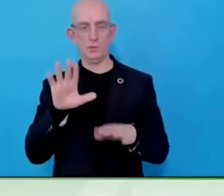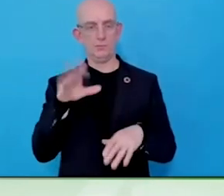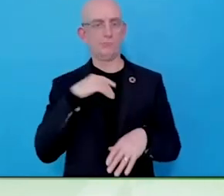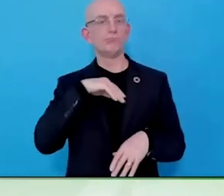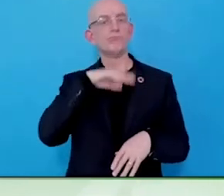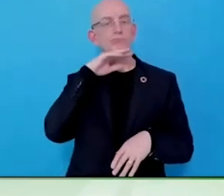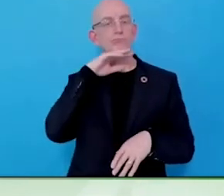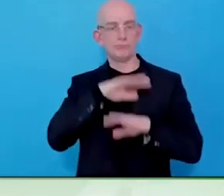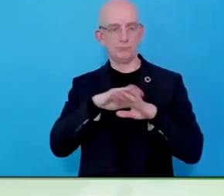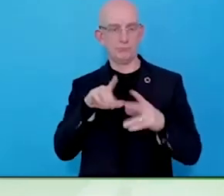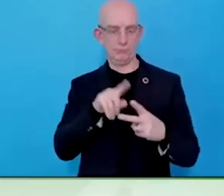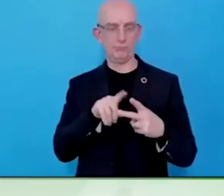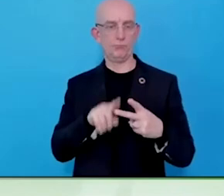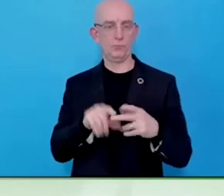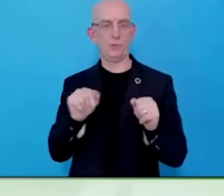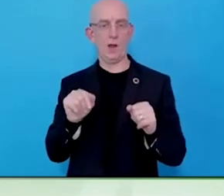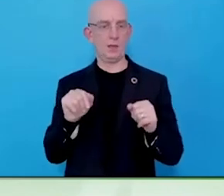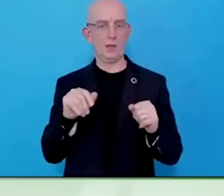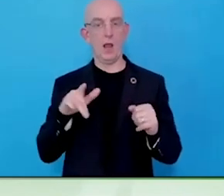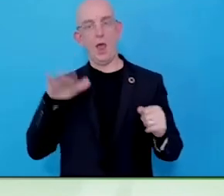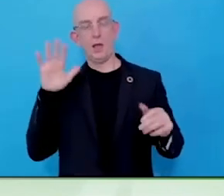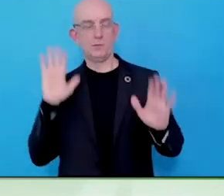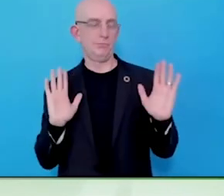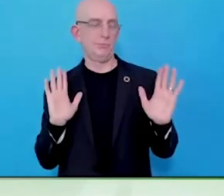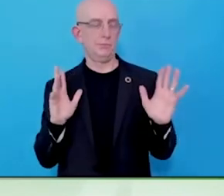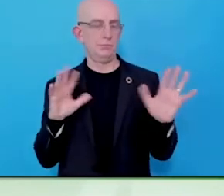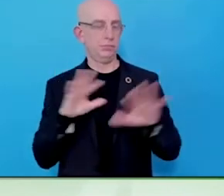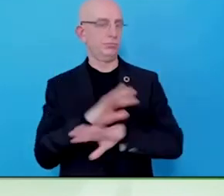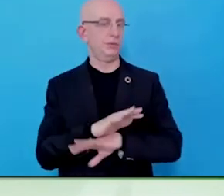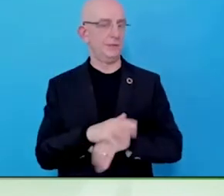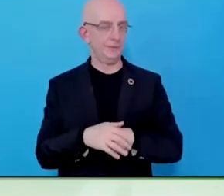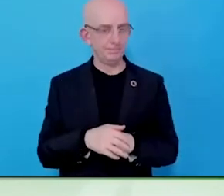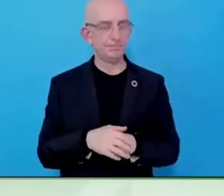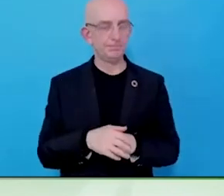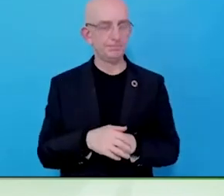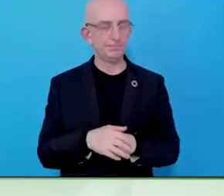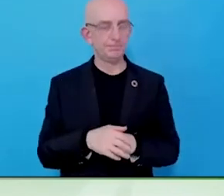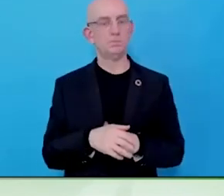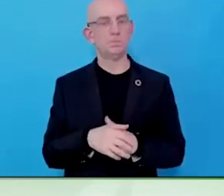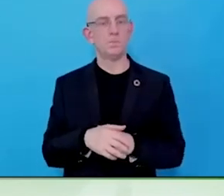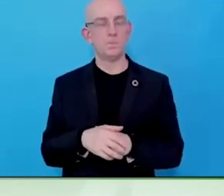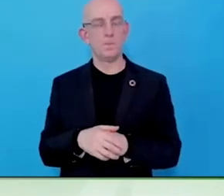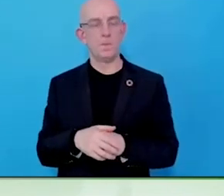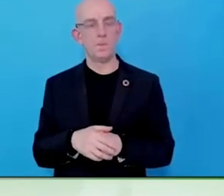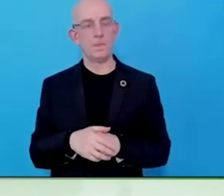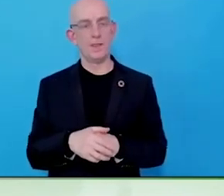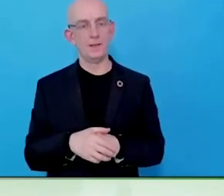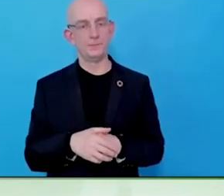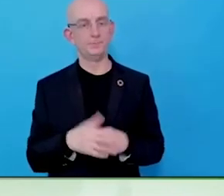It challenges the assumption that all disabled people are unemployed naturally and that is what they are.